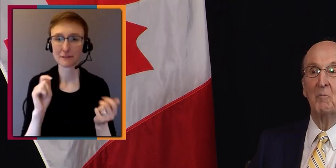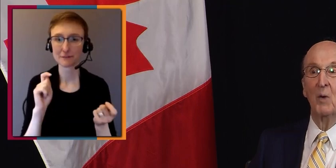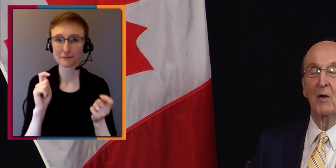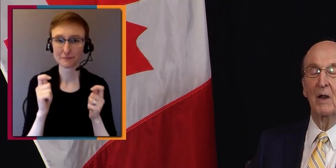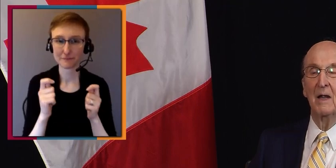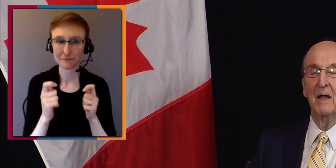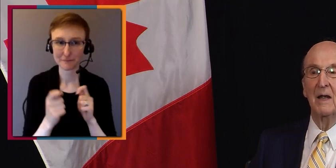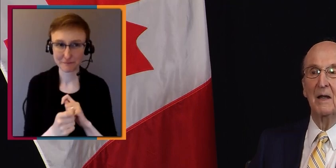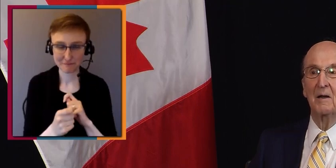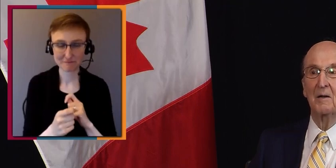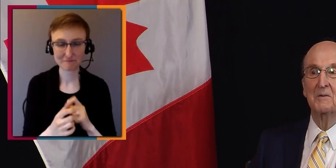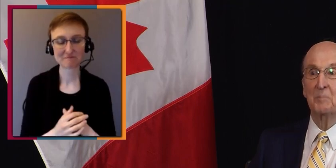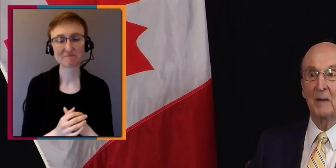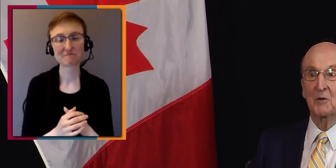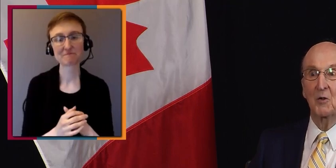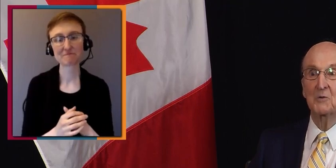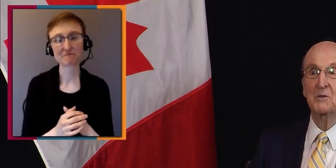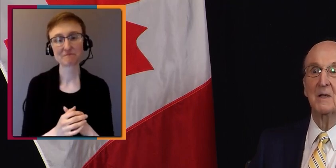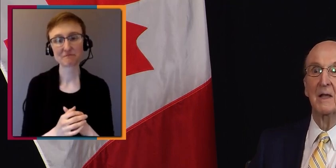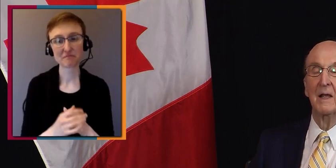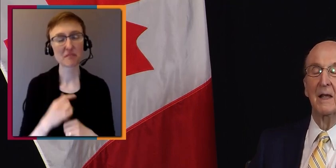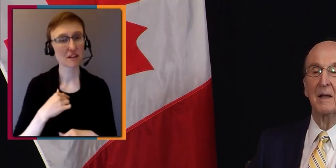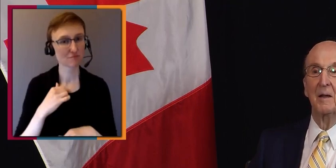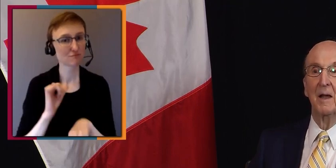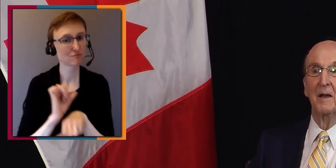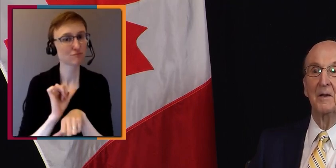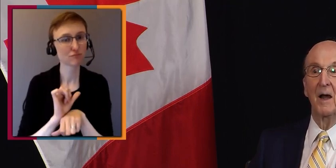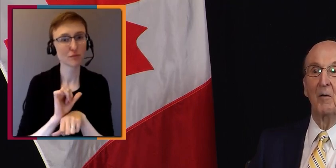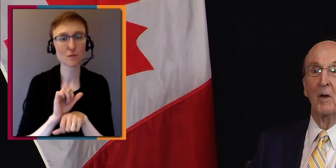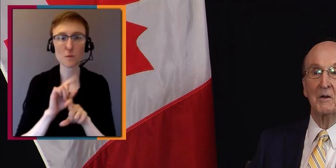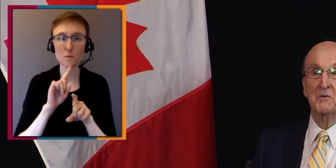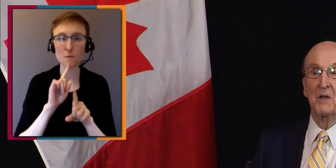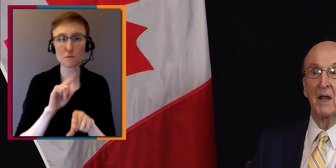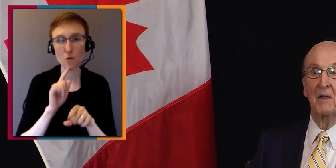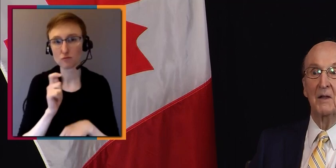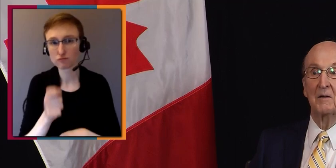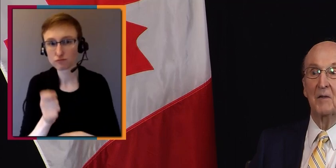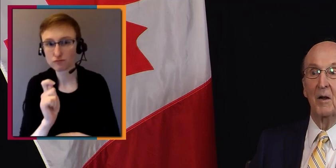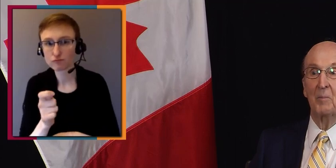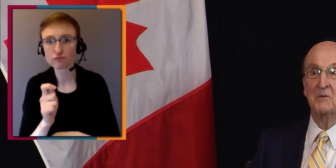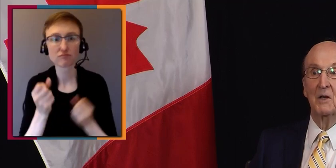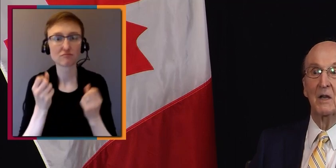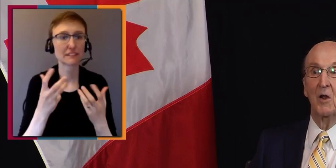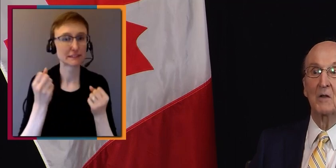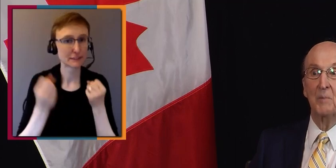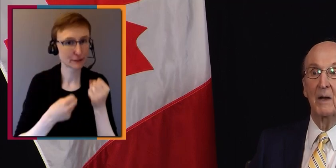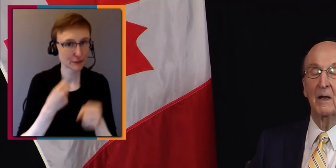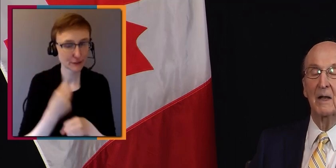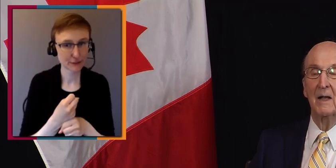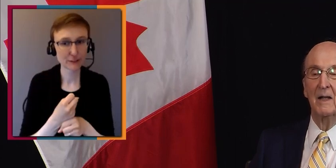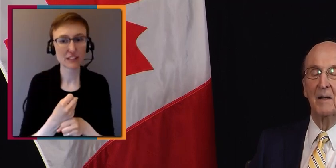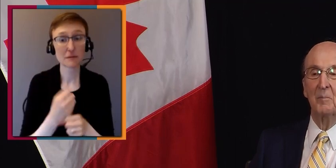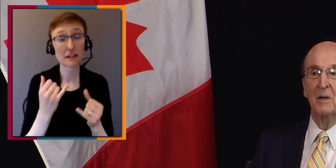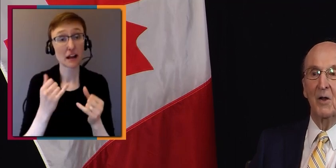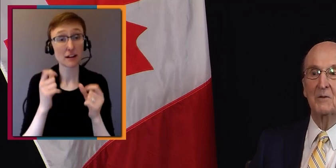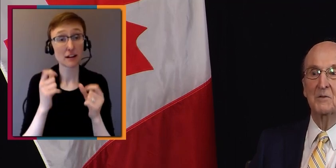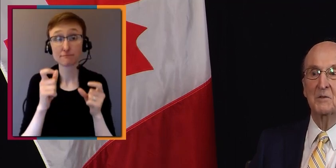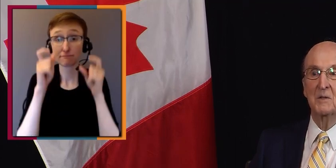I am wearing spectacles, and I wanted to say that they are basically cosmetic because,